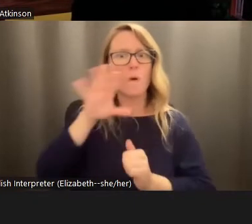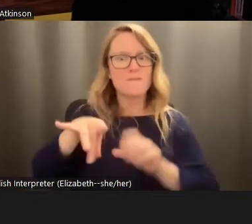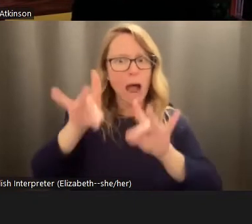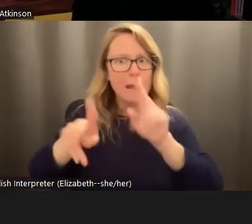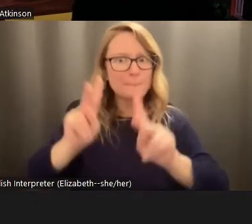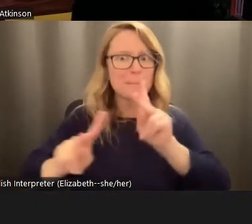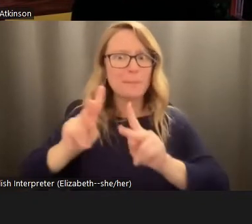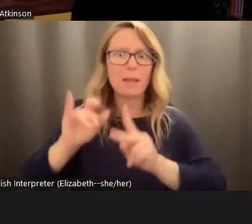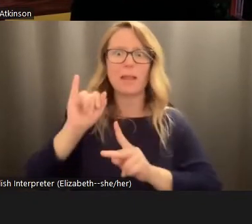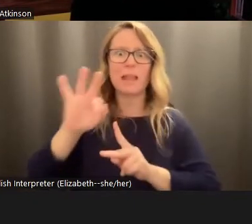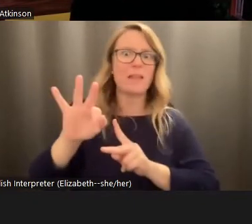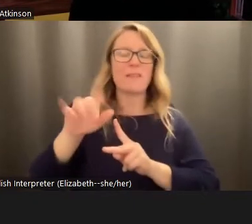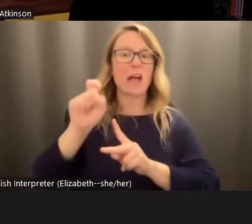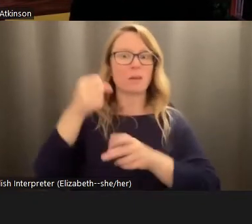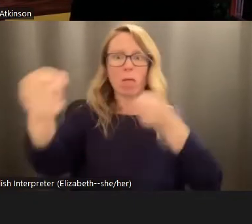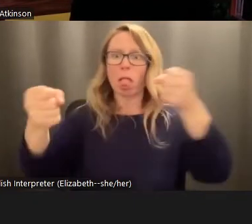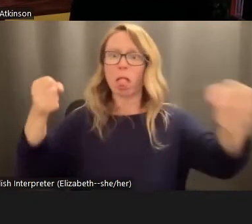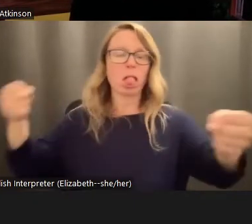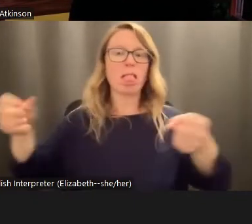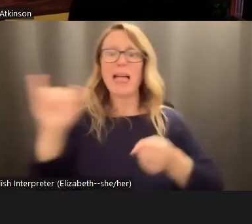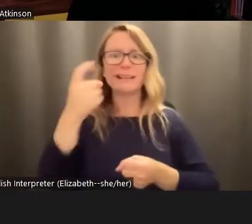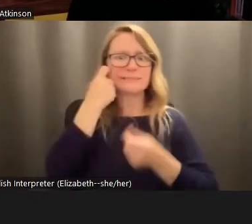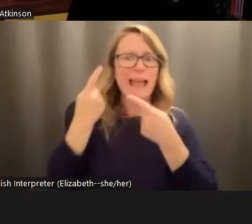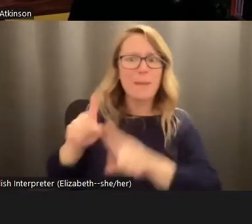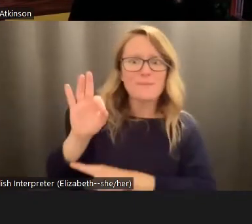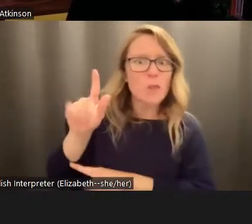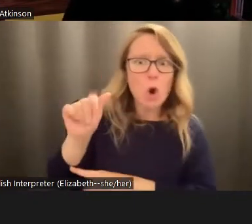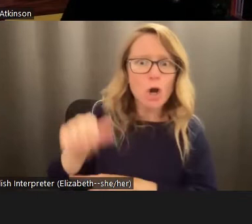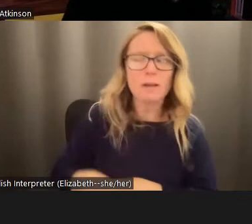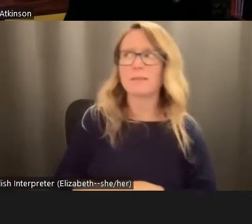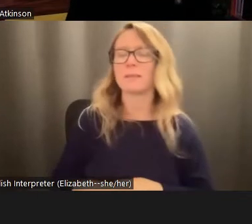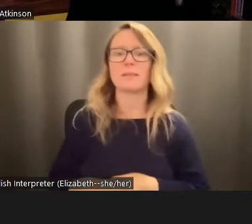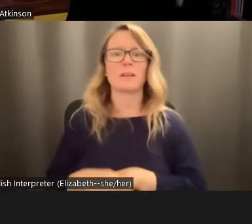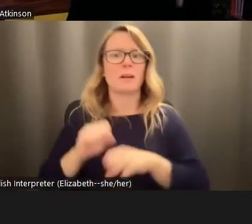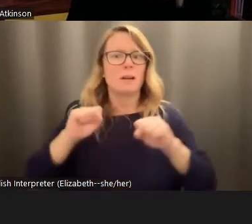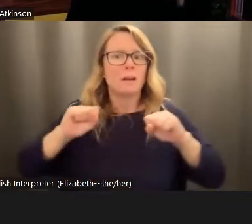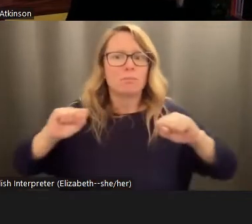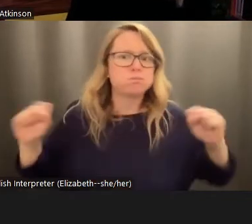displacement, such as looking at what just happened in Florida, look at the Winter, that's blasting right now in the